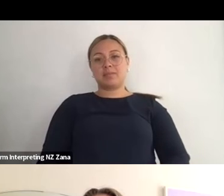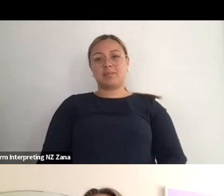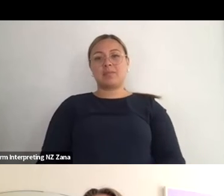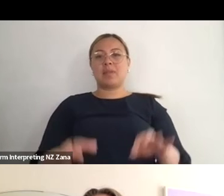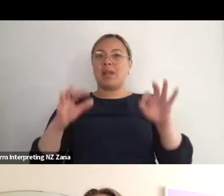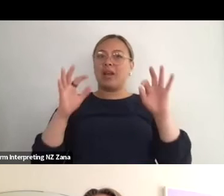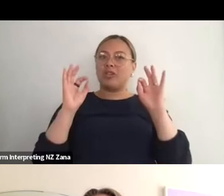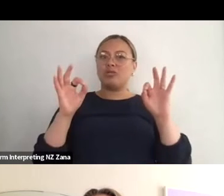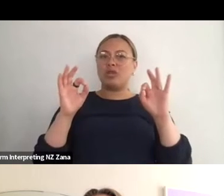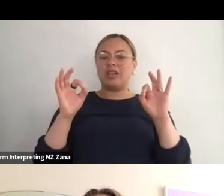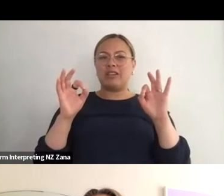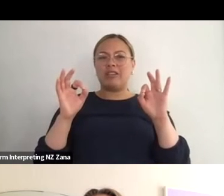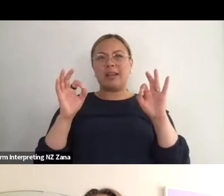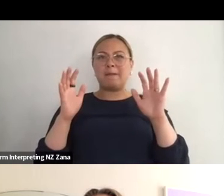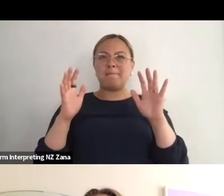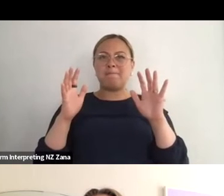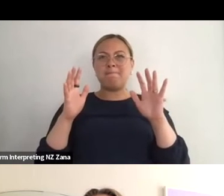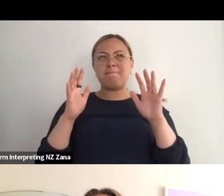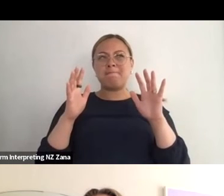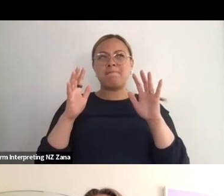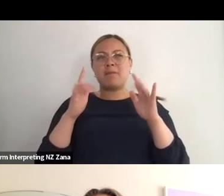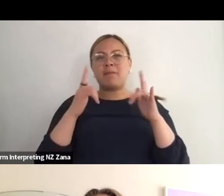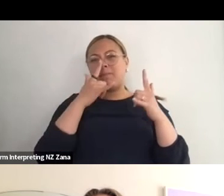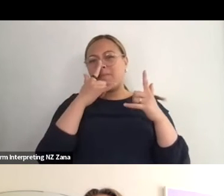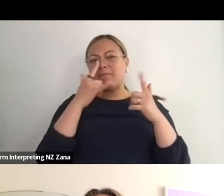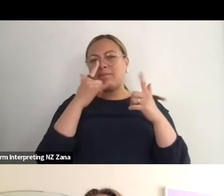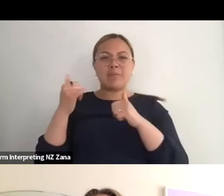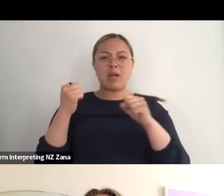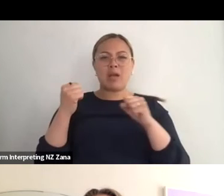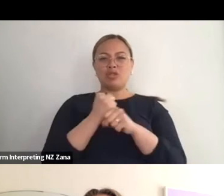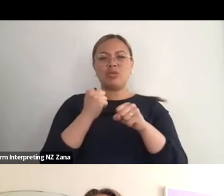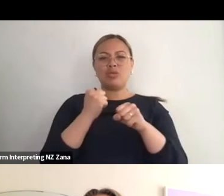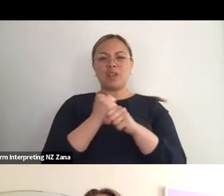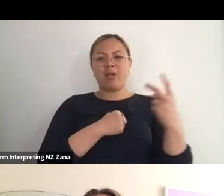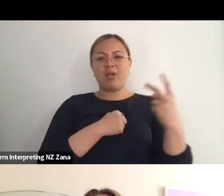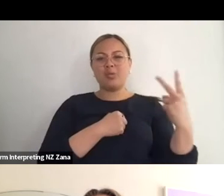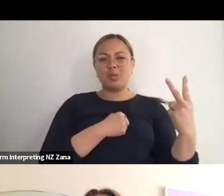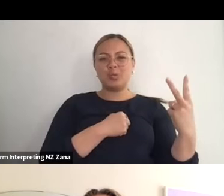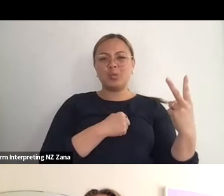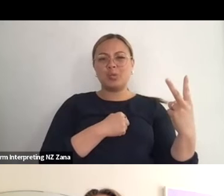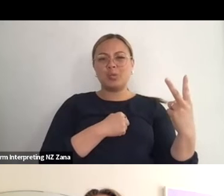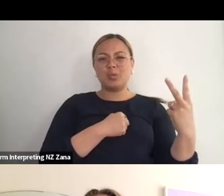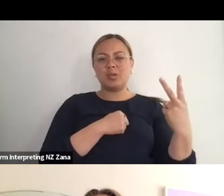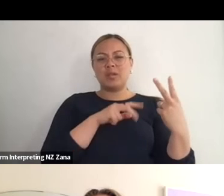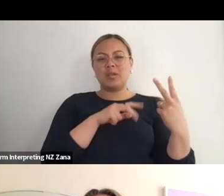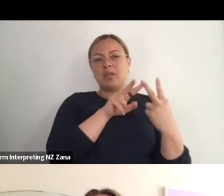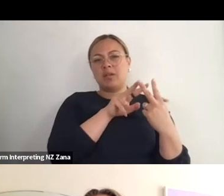team. I'm very, very fortunate that I have two producers, Nadia Diaz and Vicki Wilson,